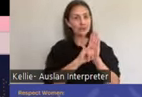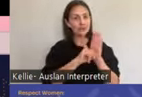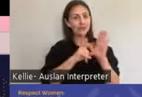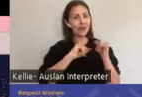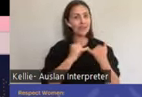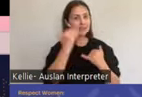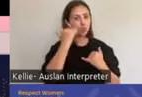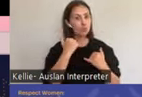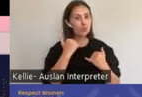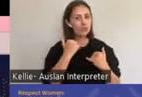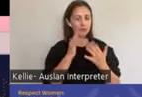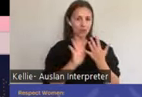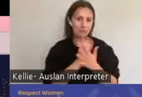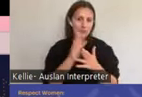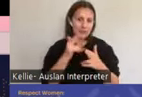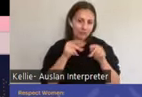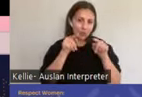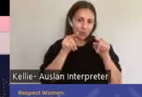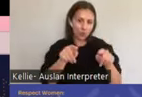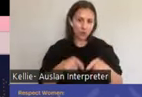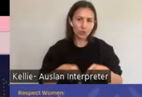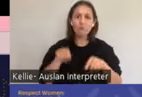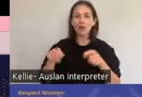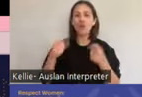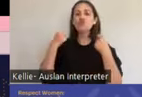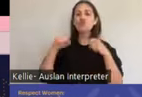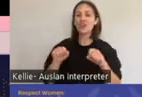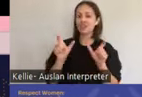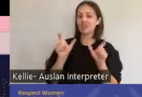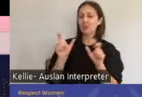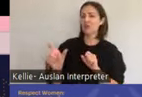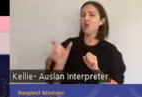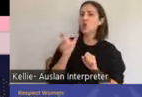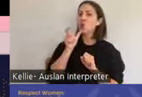The strategy is informed by local evidence and was prepared in consultation with the